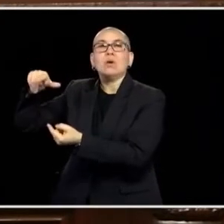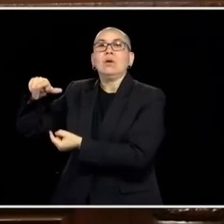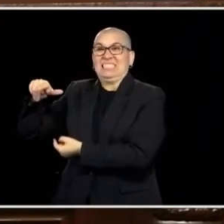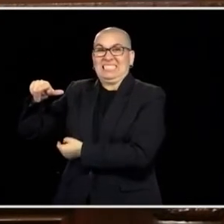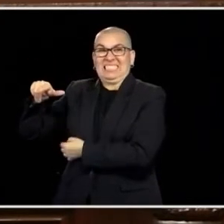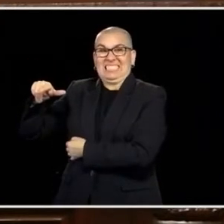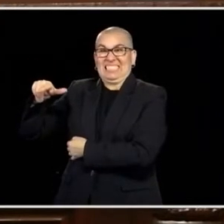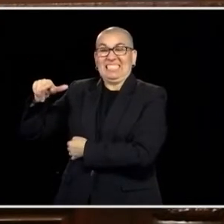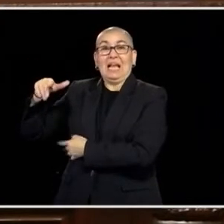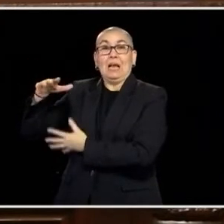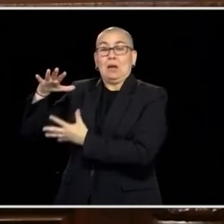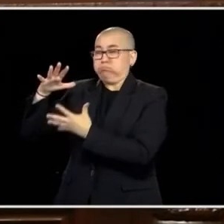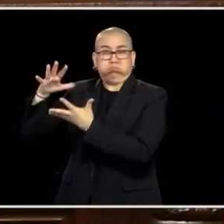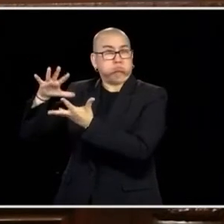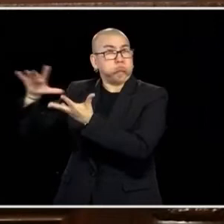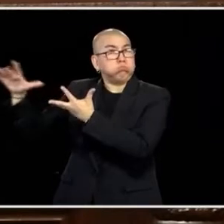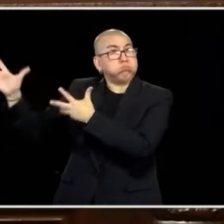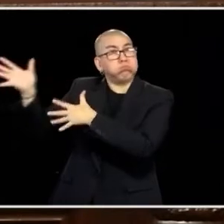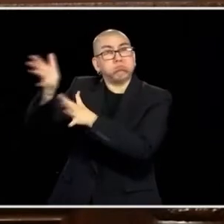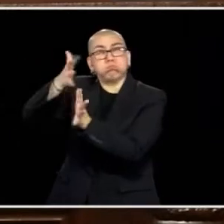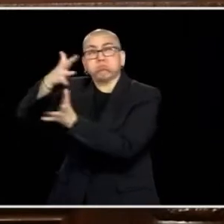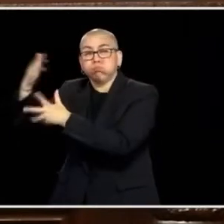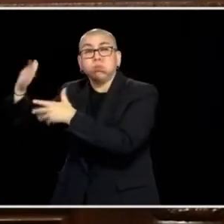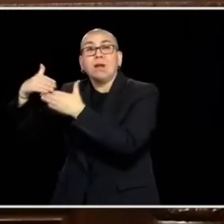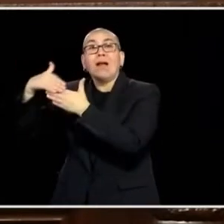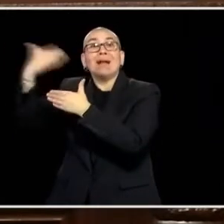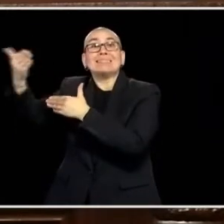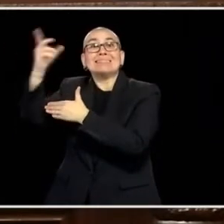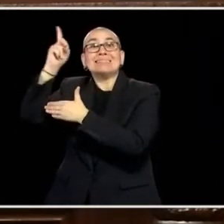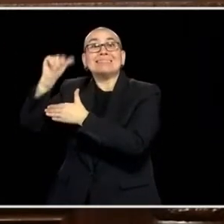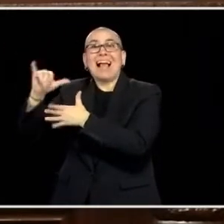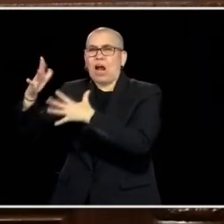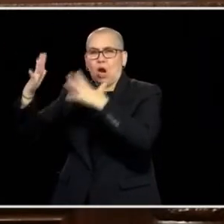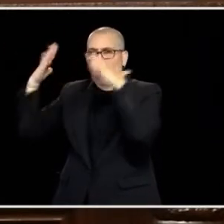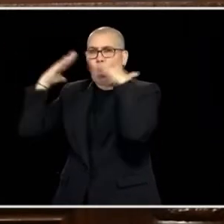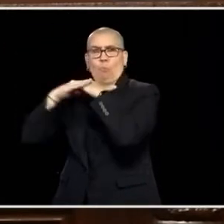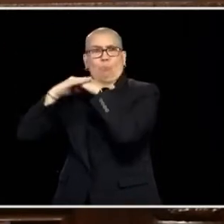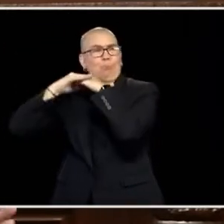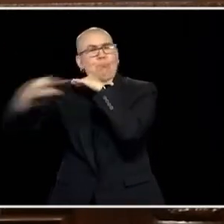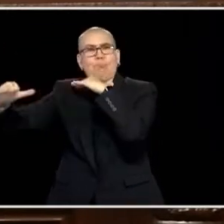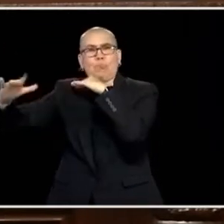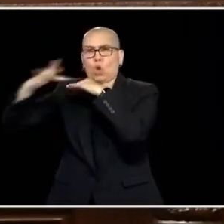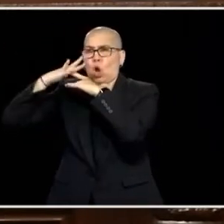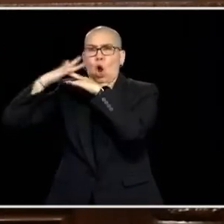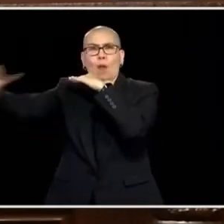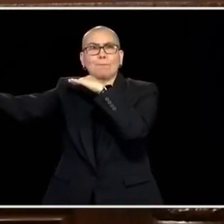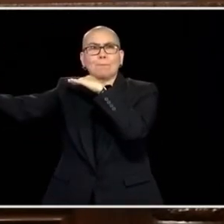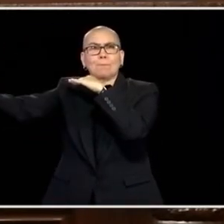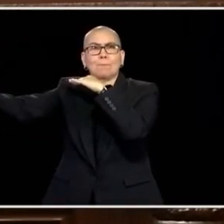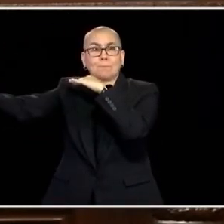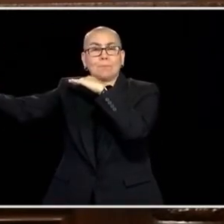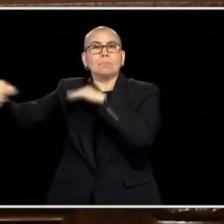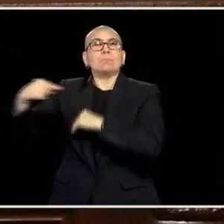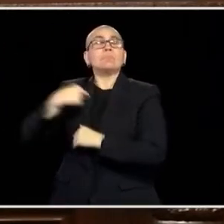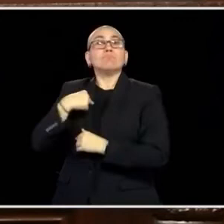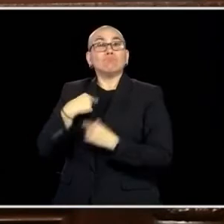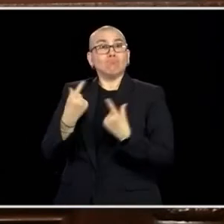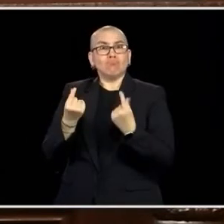NEXT DAY, LITERALLY SAID AND IT WAS TOTALLY ACCURATE, HALF THE TOWN WAS GONE IN THOSE MOMENTS. I DROVE DOWN THERE, MET WITH A